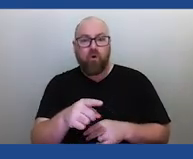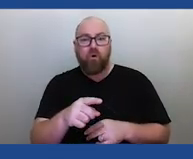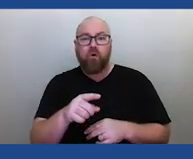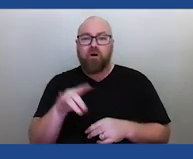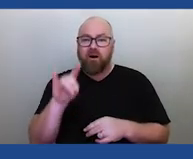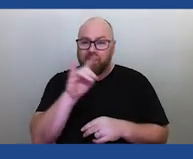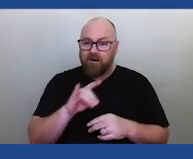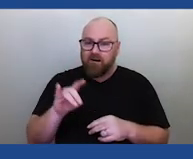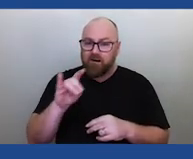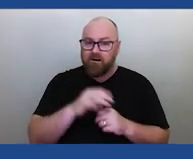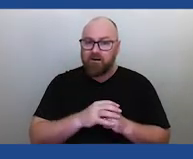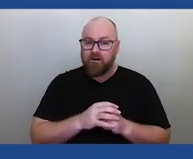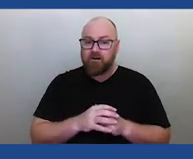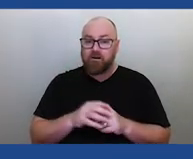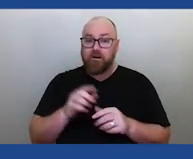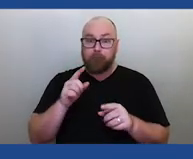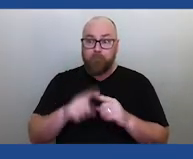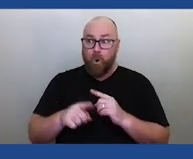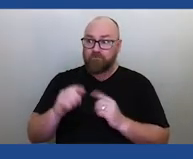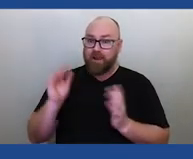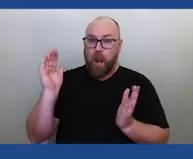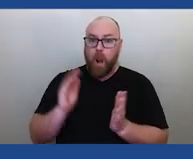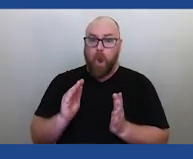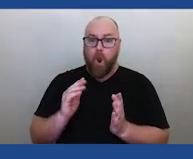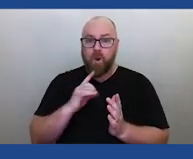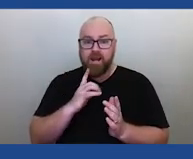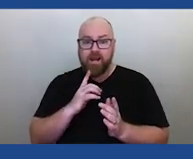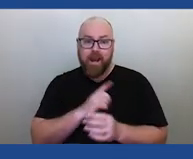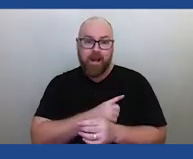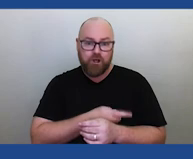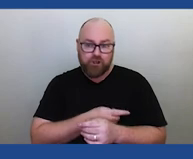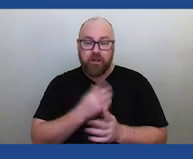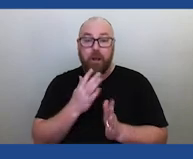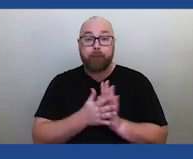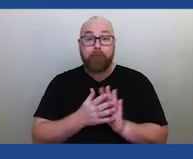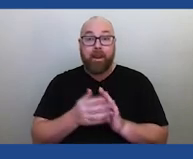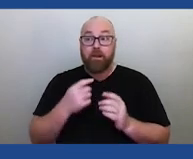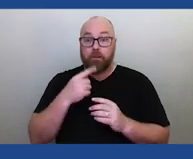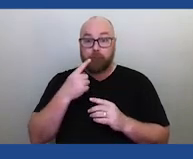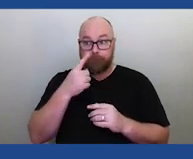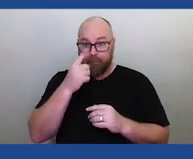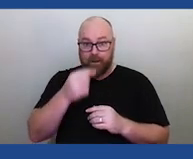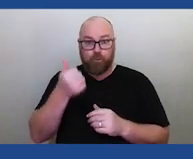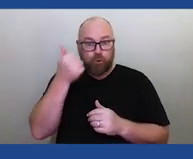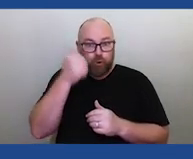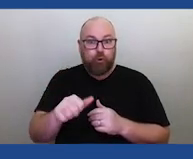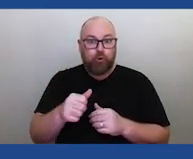in, they use more and more of them. So the problem is being exasperated and just minor changes like knowing